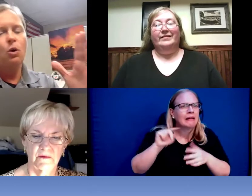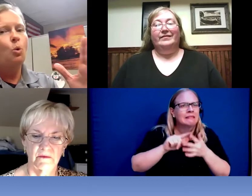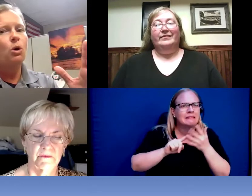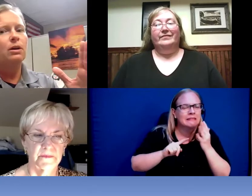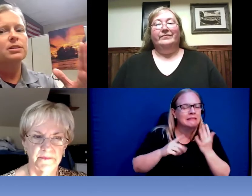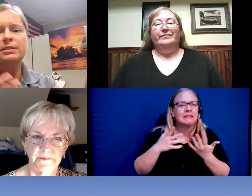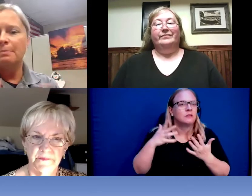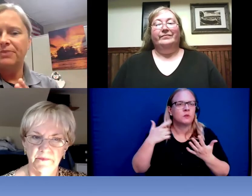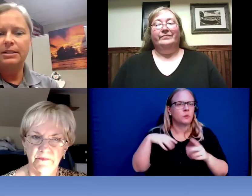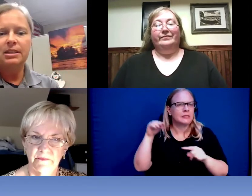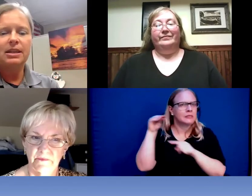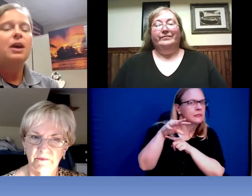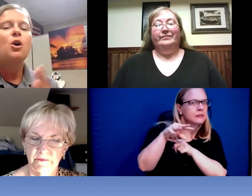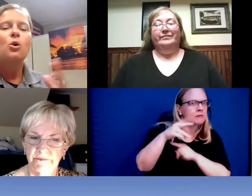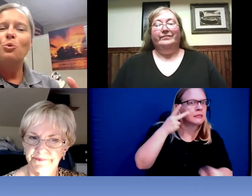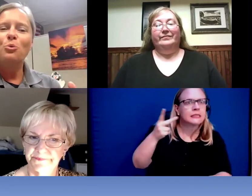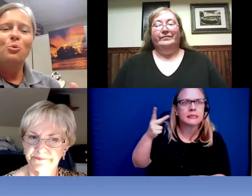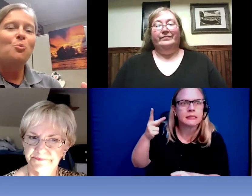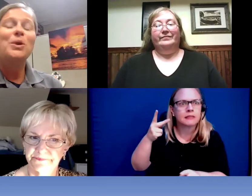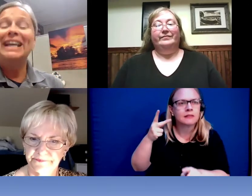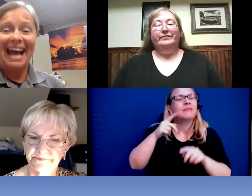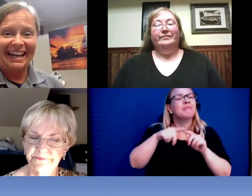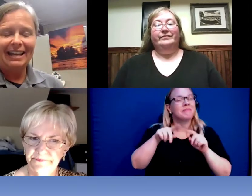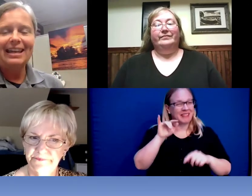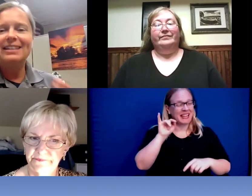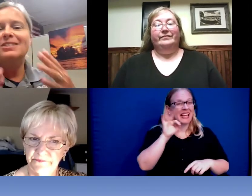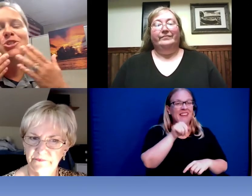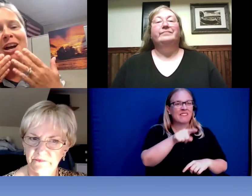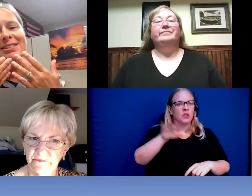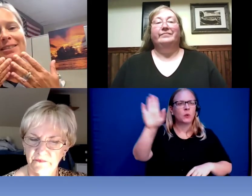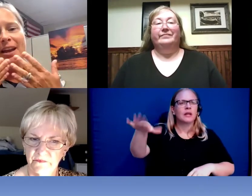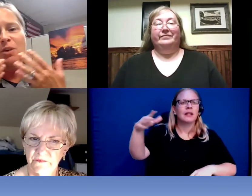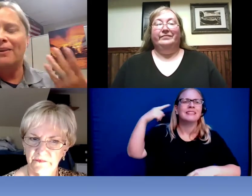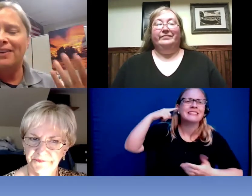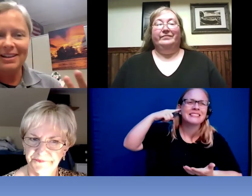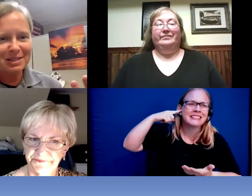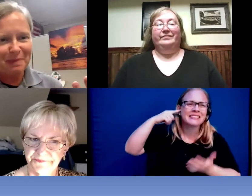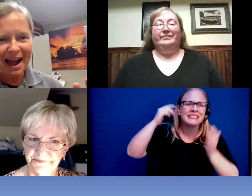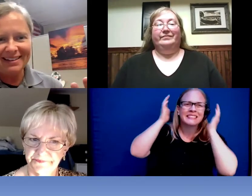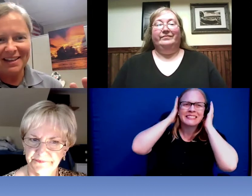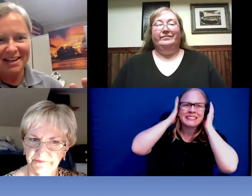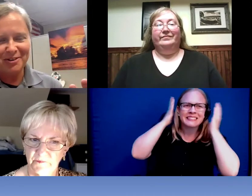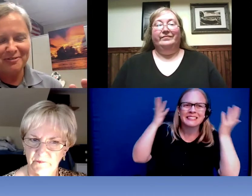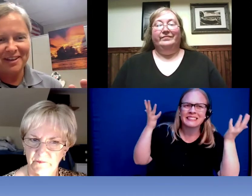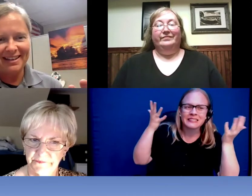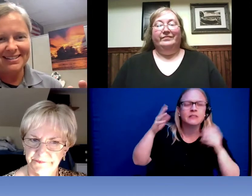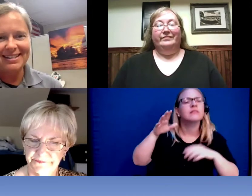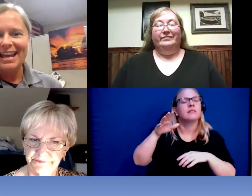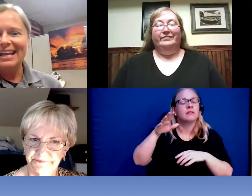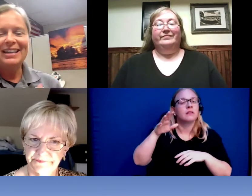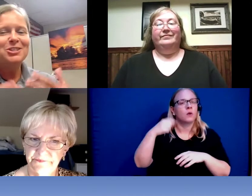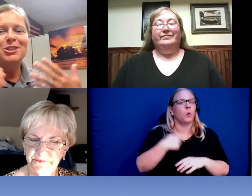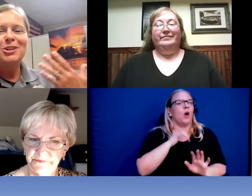or something to that -- we get it . It's just like wearing a smile on your face. It's